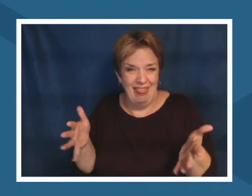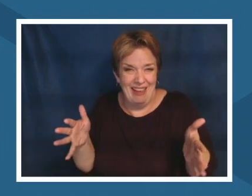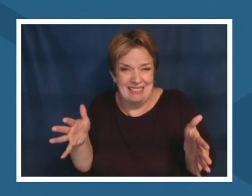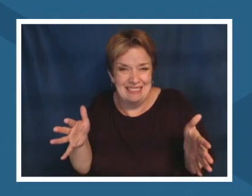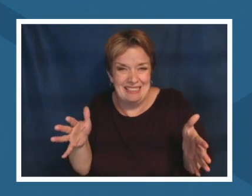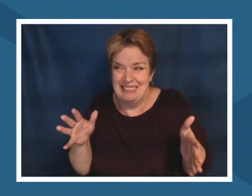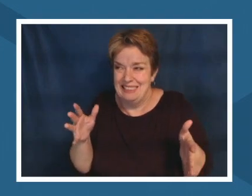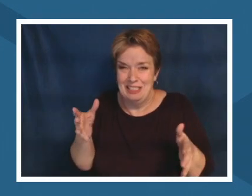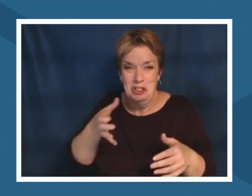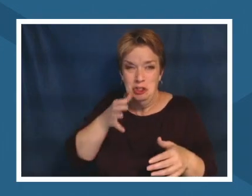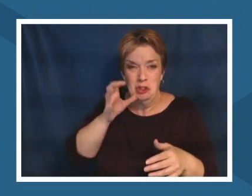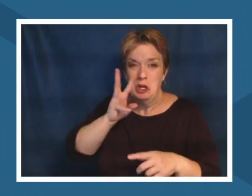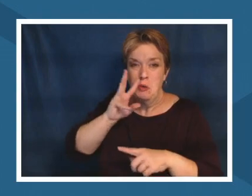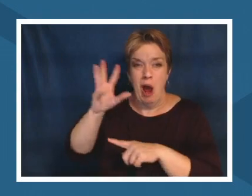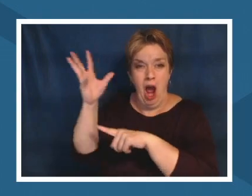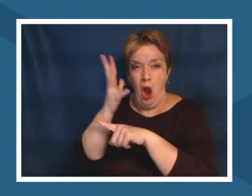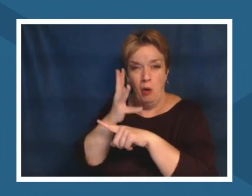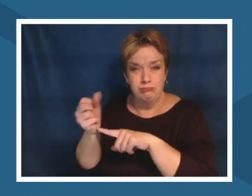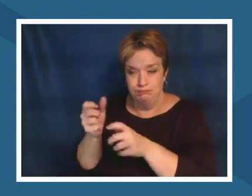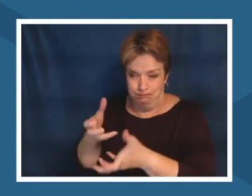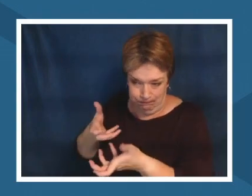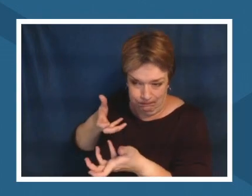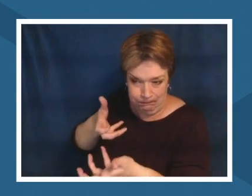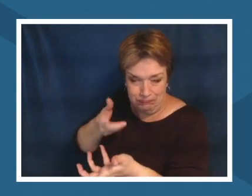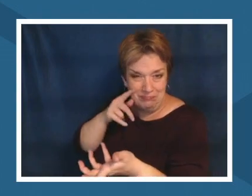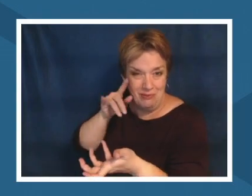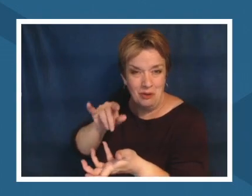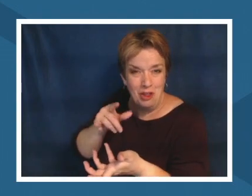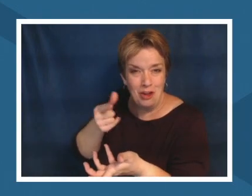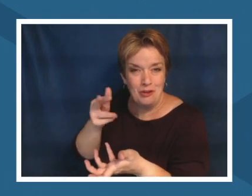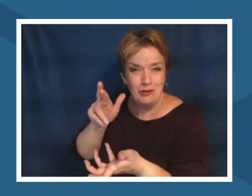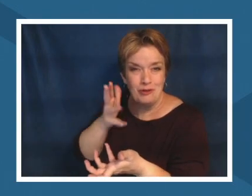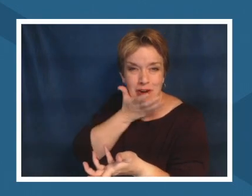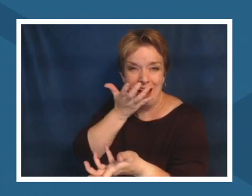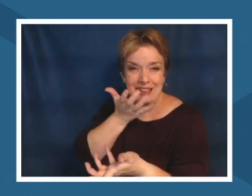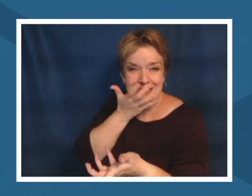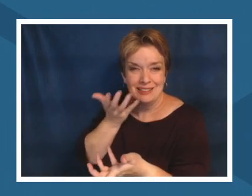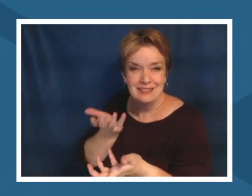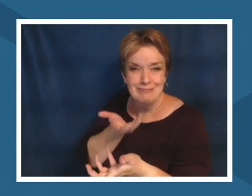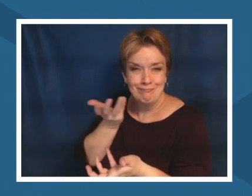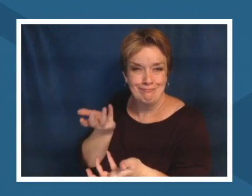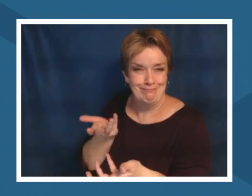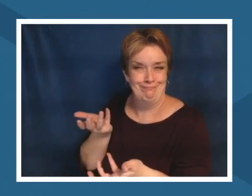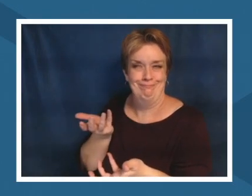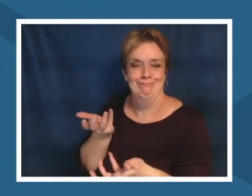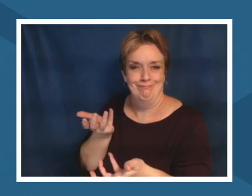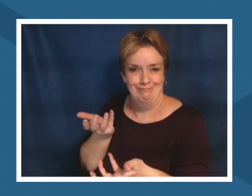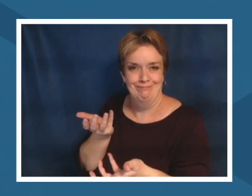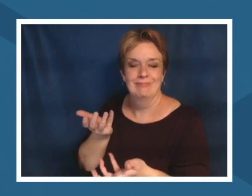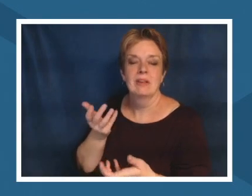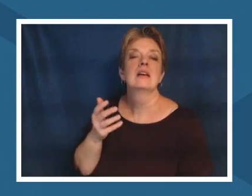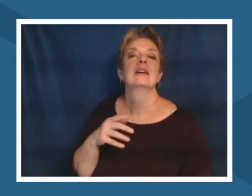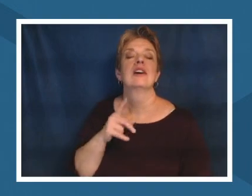study the the ecology of your area i think i think um you know autumn was really hitting on